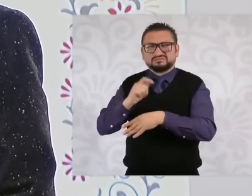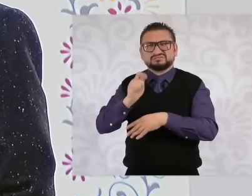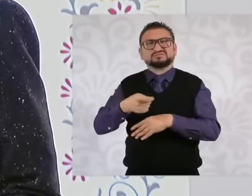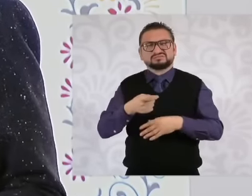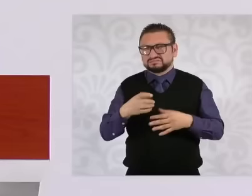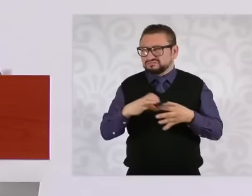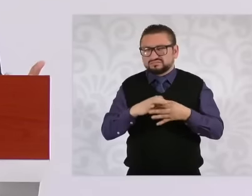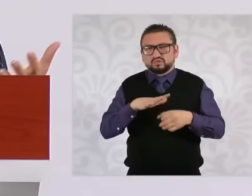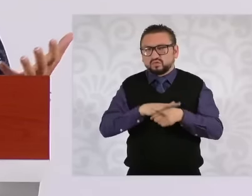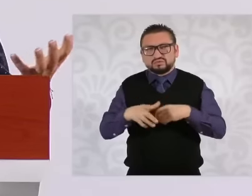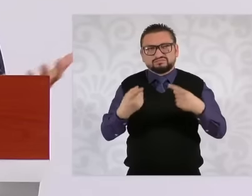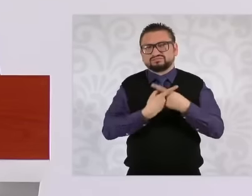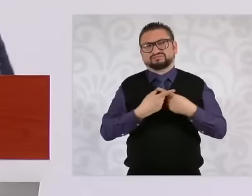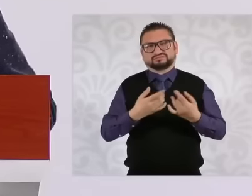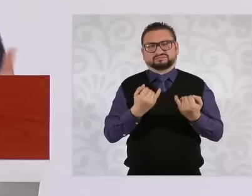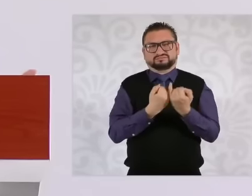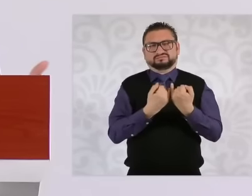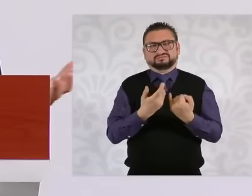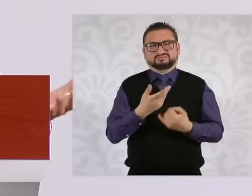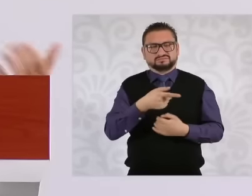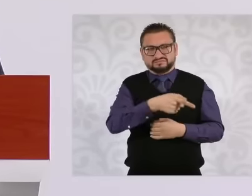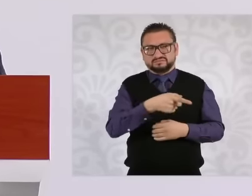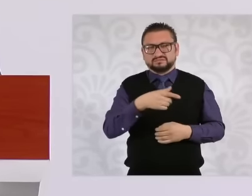or who García Luna is, what moral authority